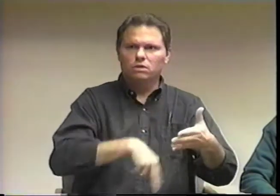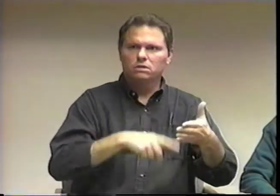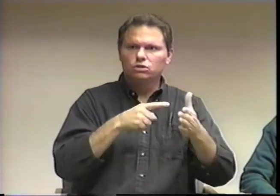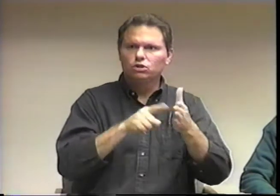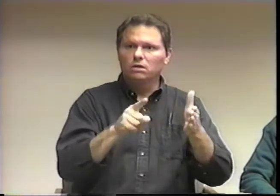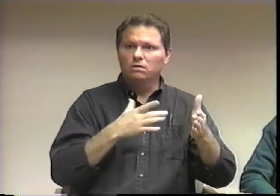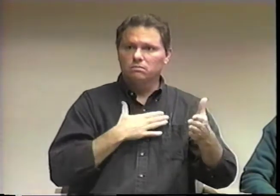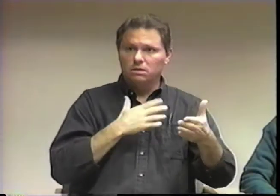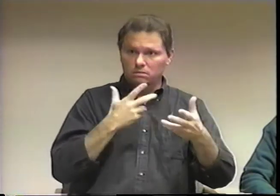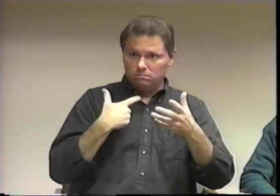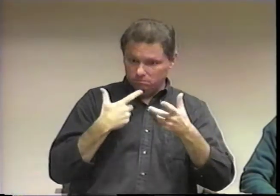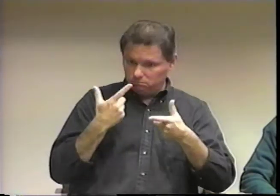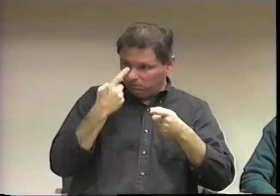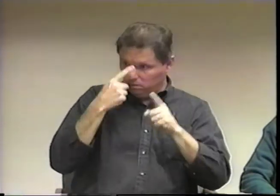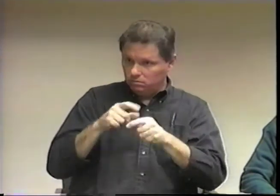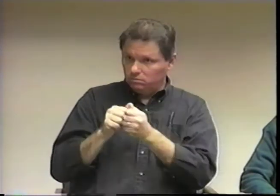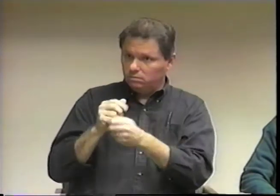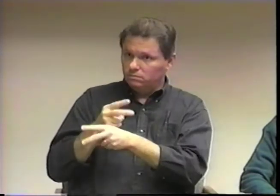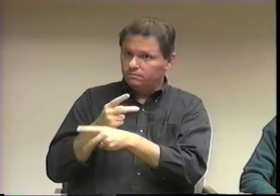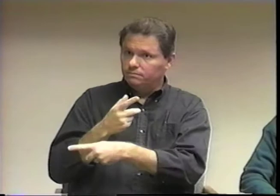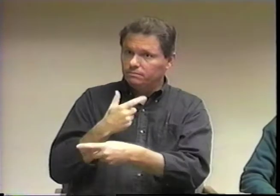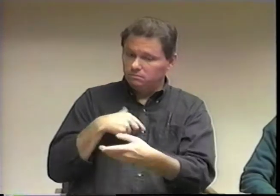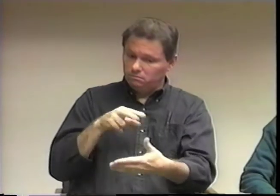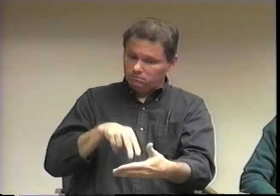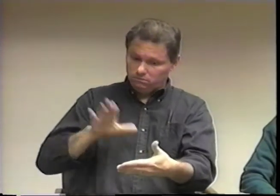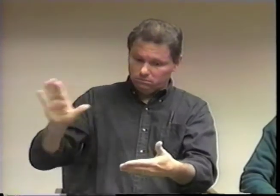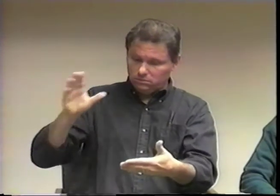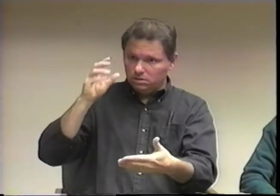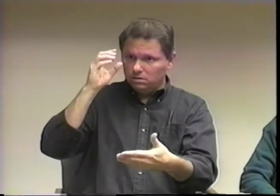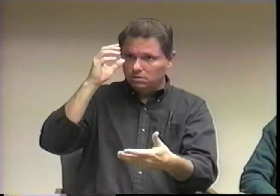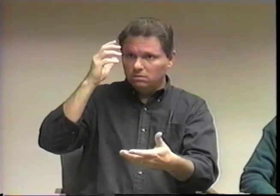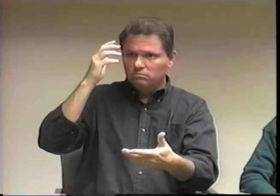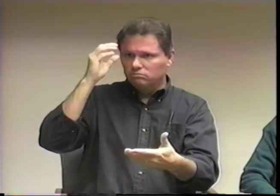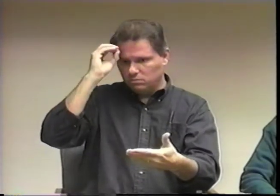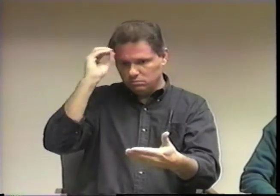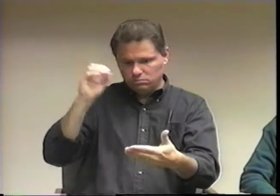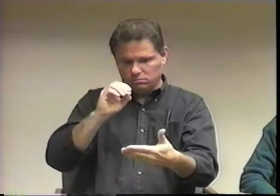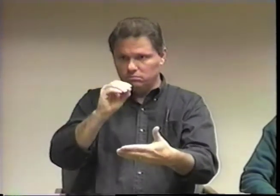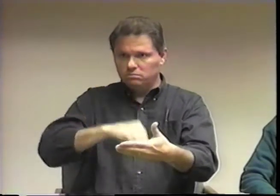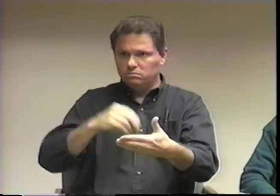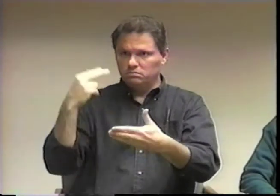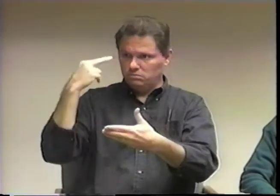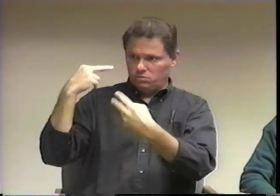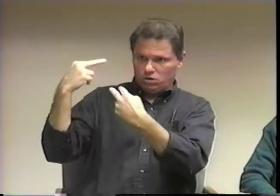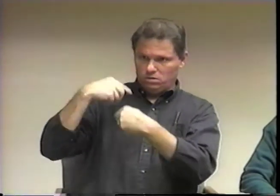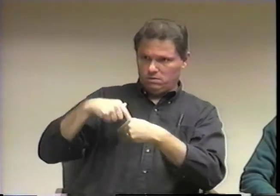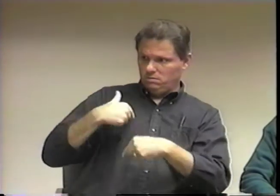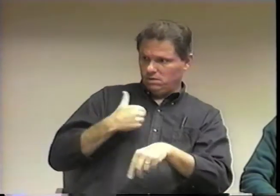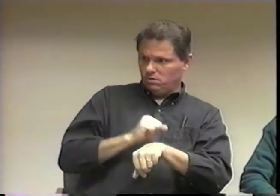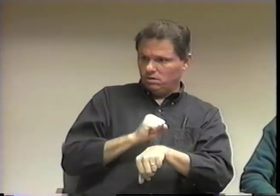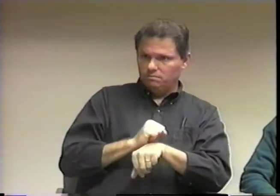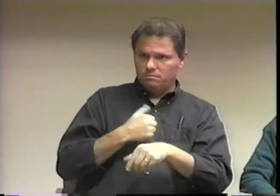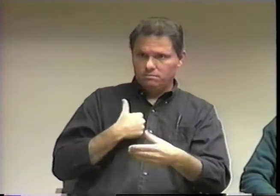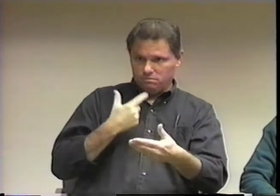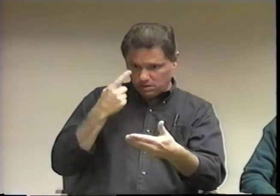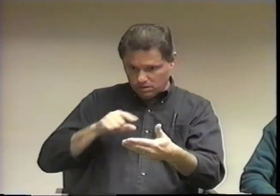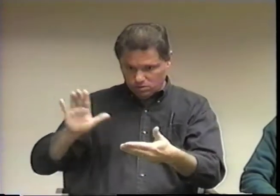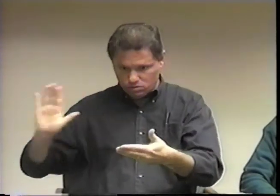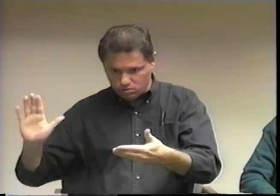and was asking me to sign it without having read it first. If I did that, that meant that I agreed with his evaluation of my work.